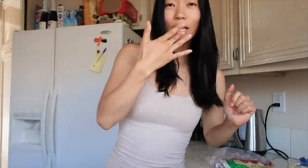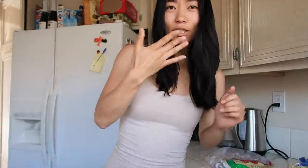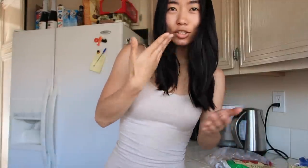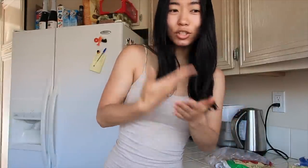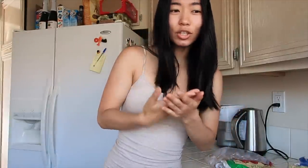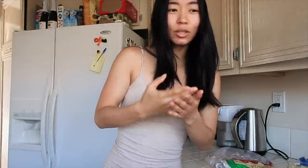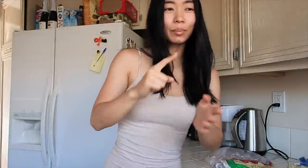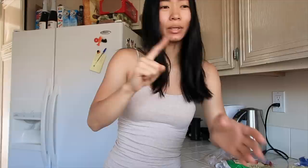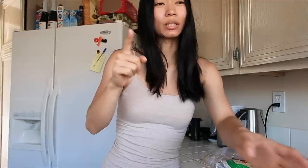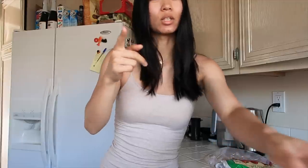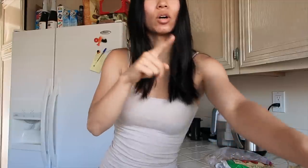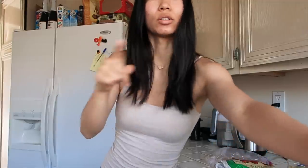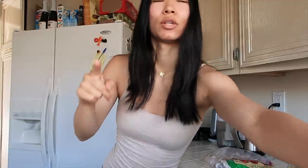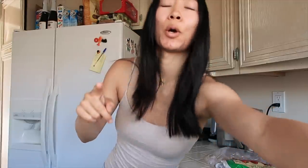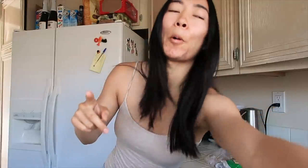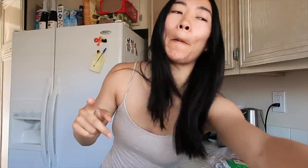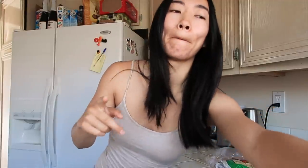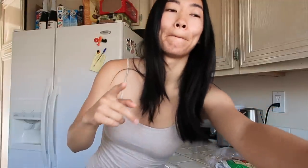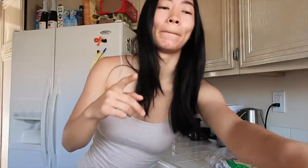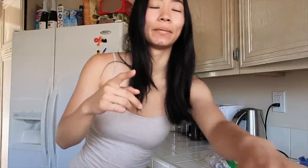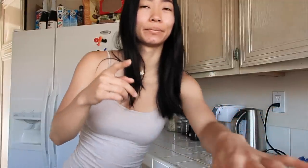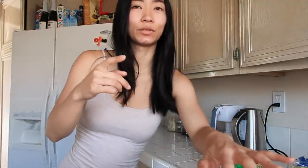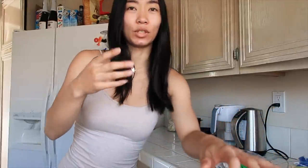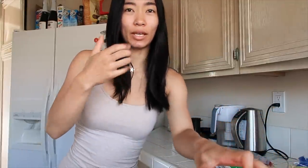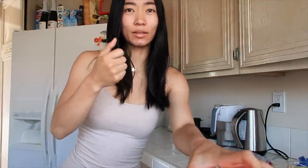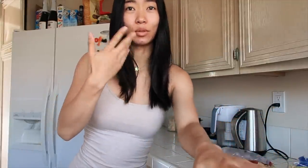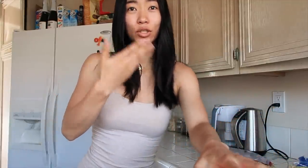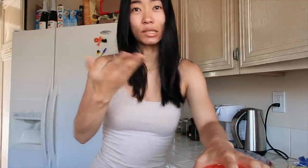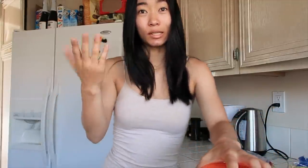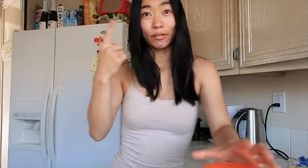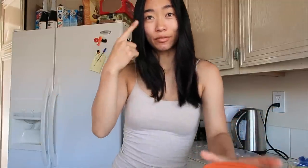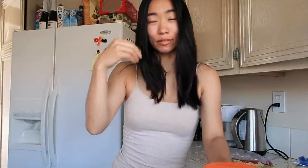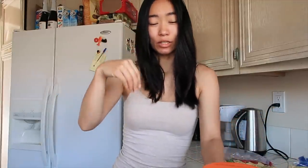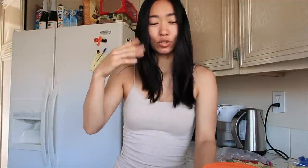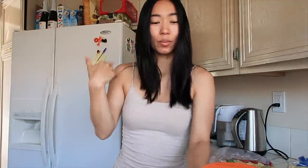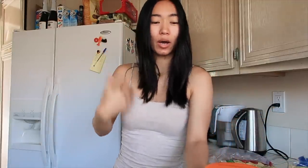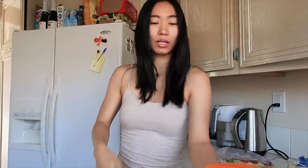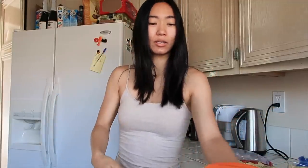it tastes good but it's also you get some good stuff in your body